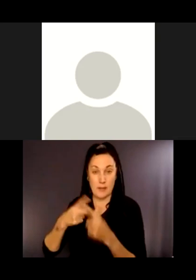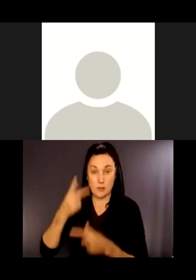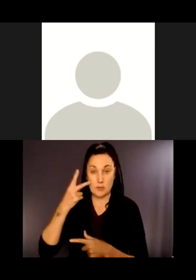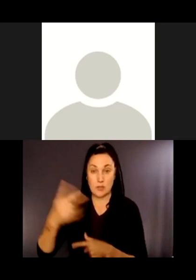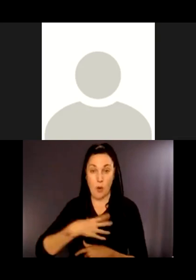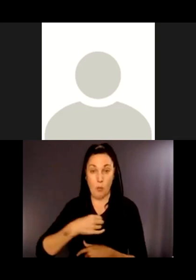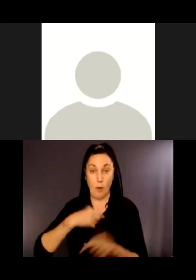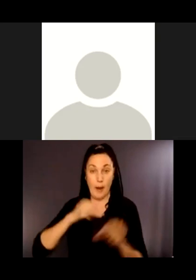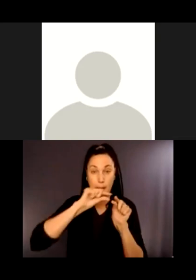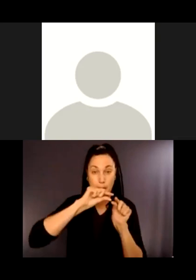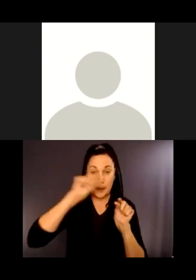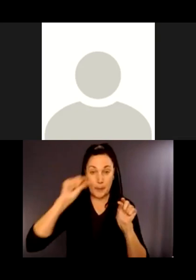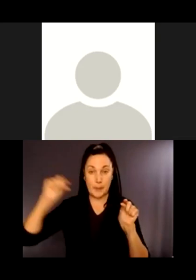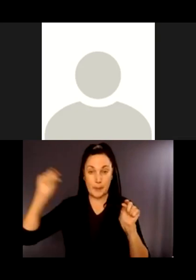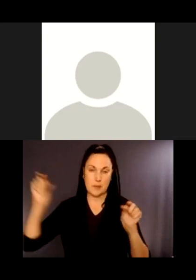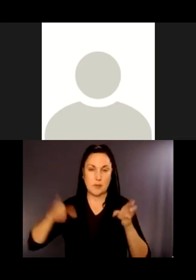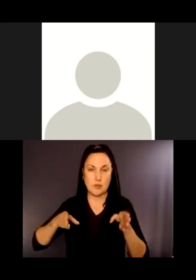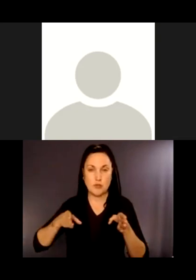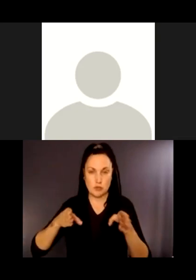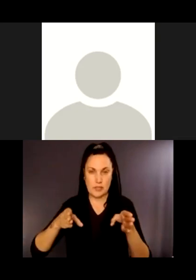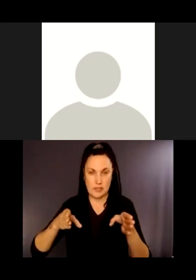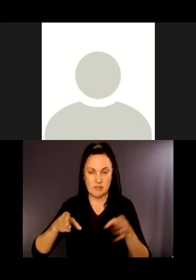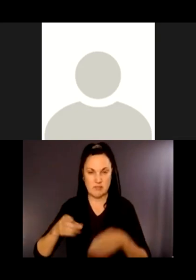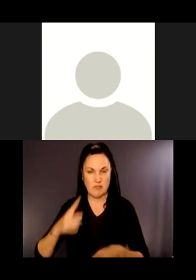They're travel corridors.